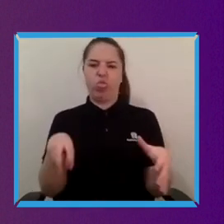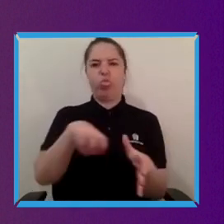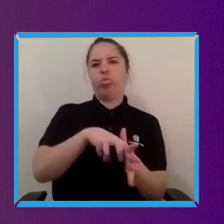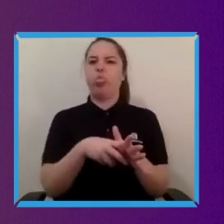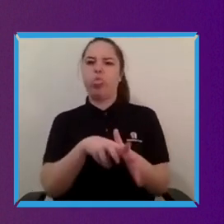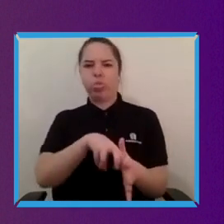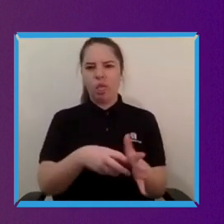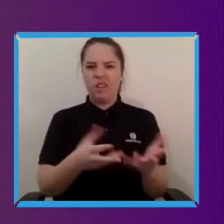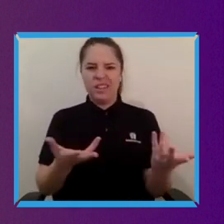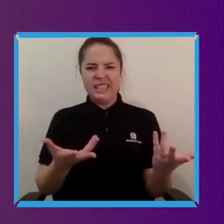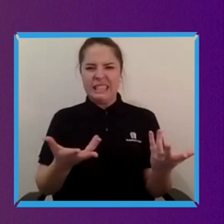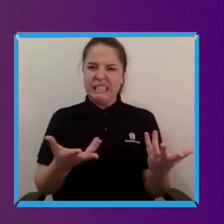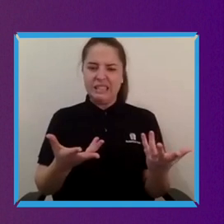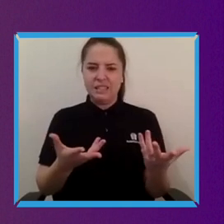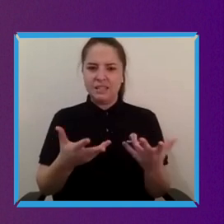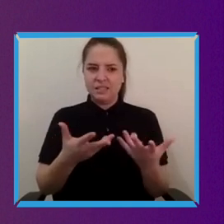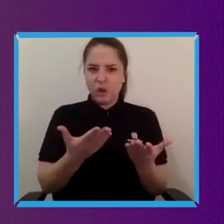that people would prefer to use which are nippier